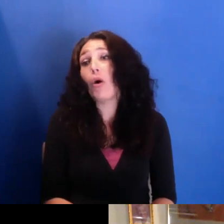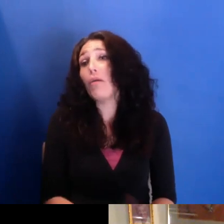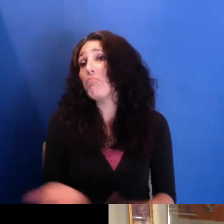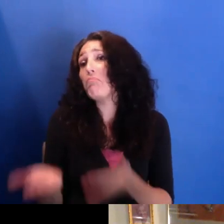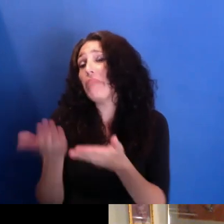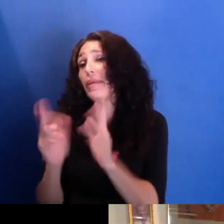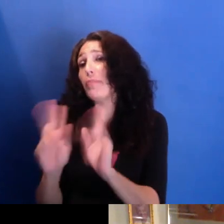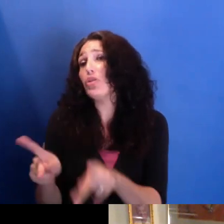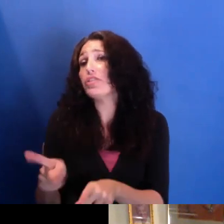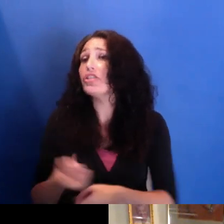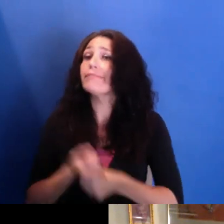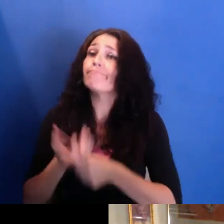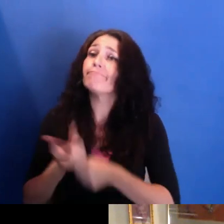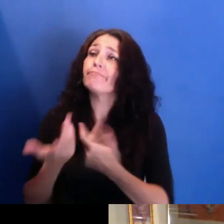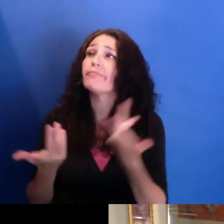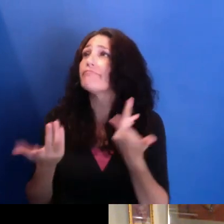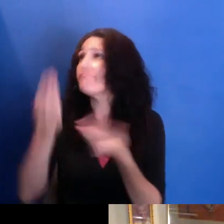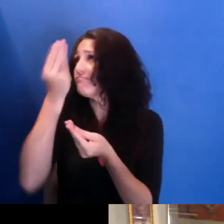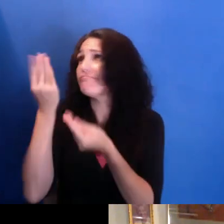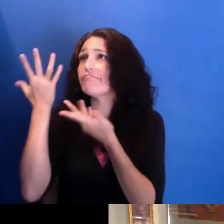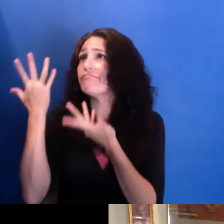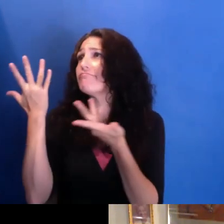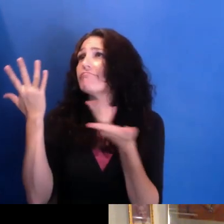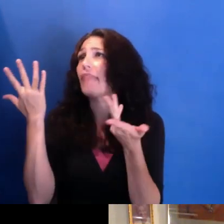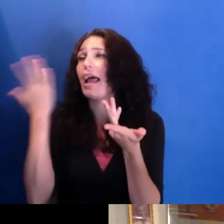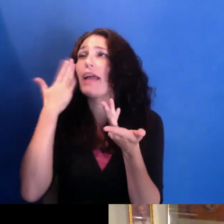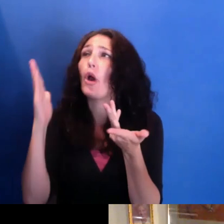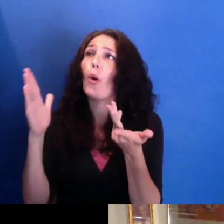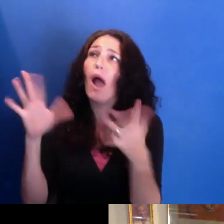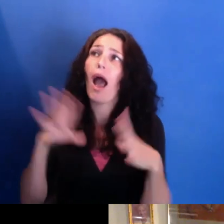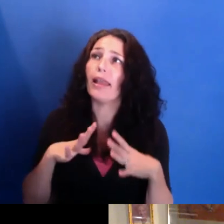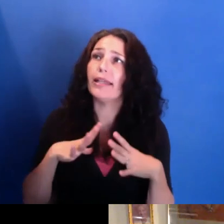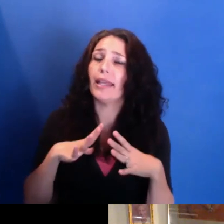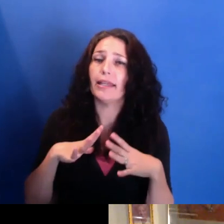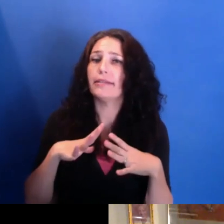holidays at their grandparents', telling stories about,